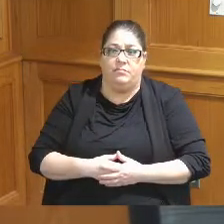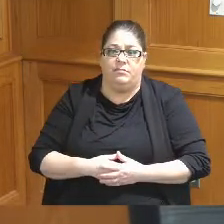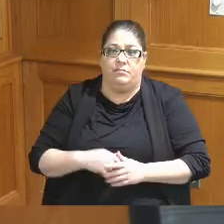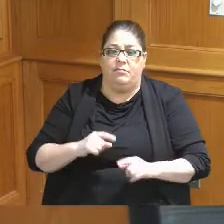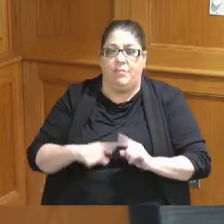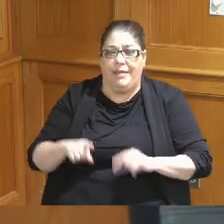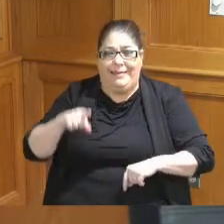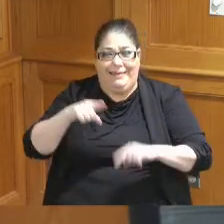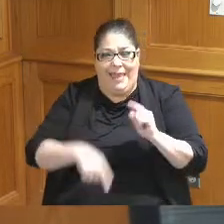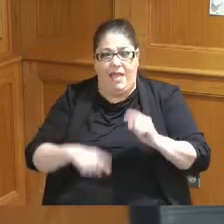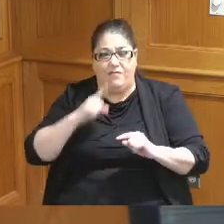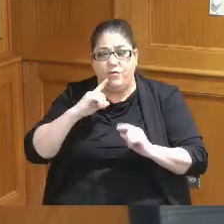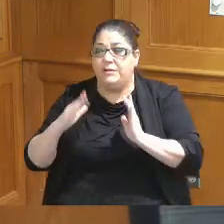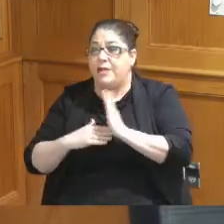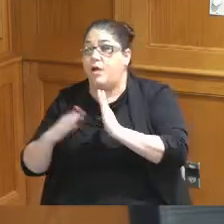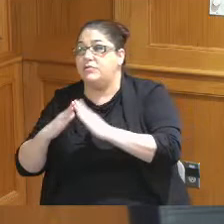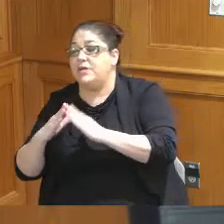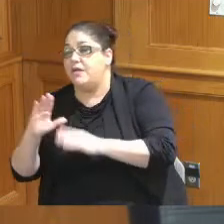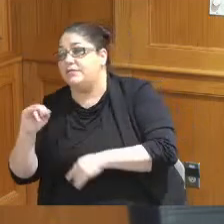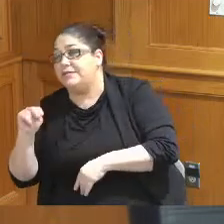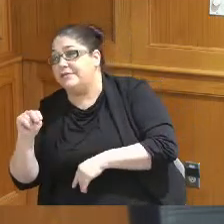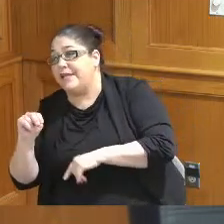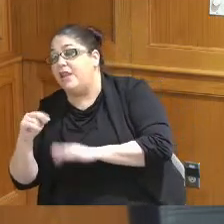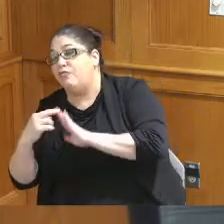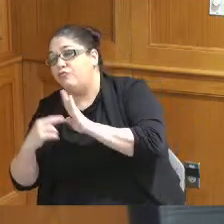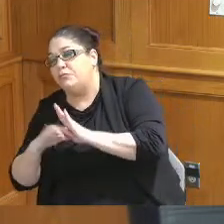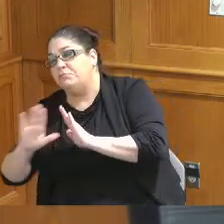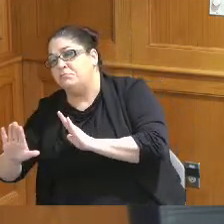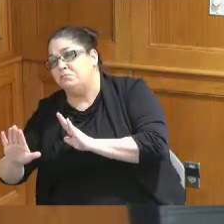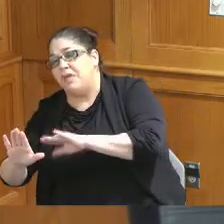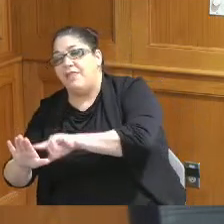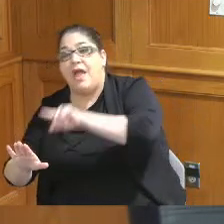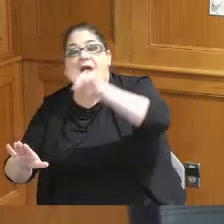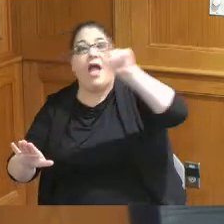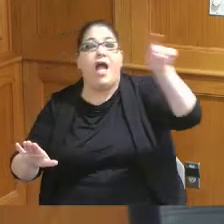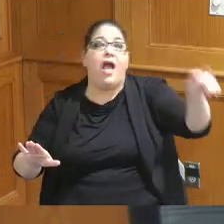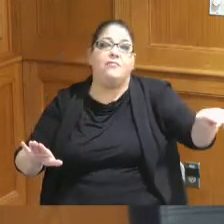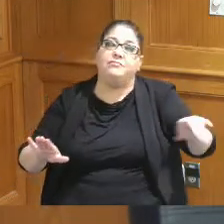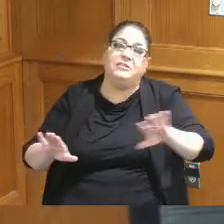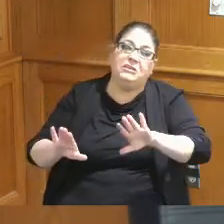downtown Cincinnati and another set of rules when we're doing something for the village of